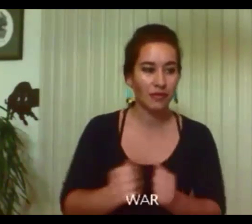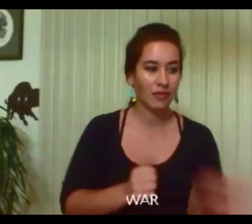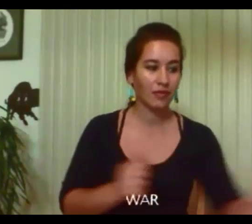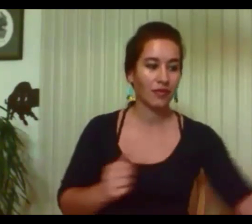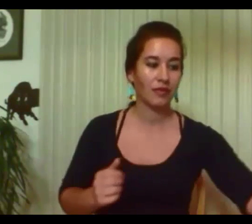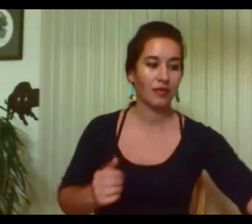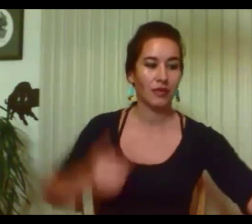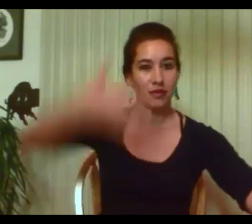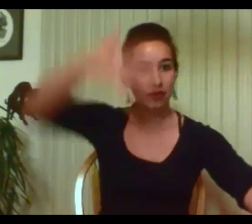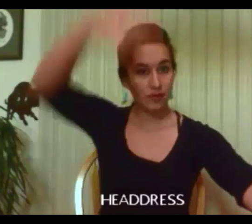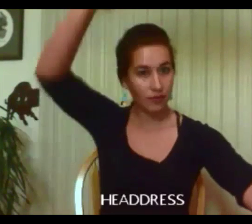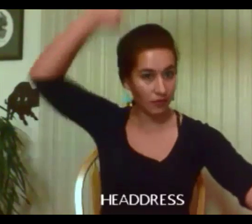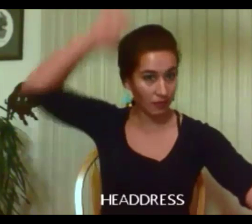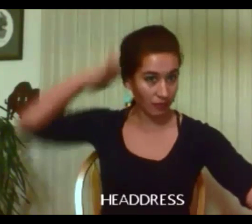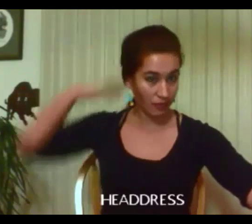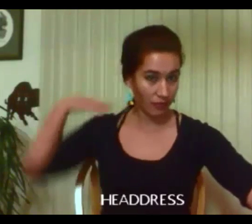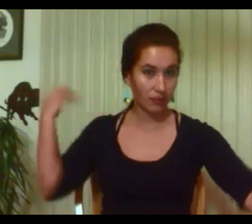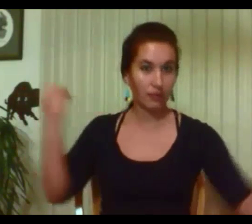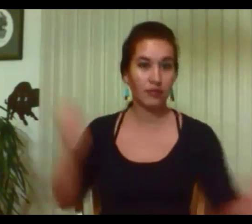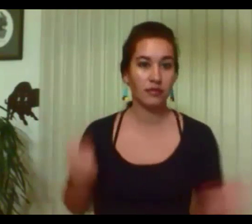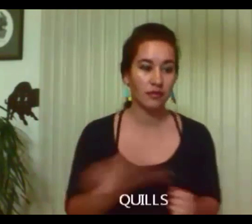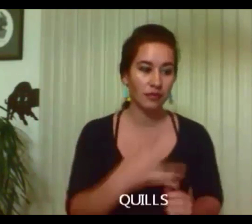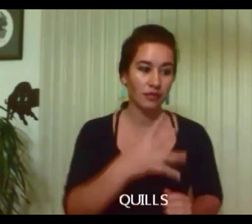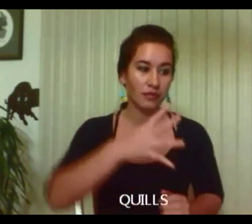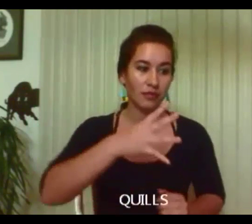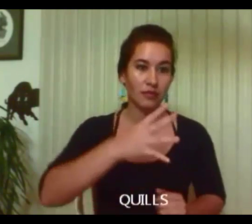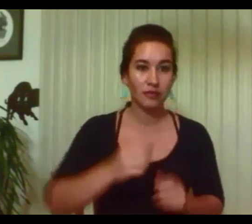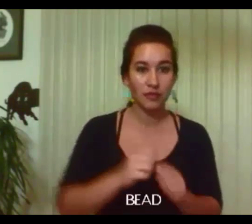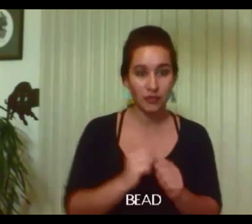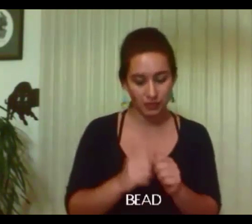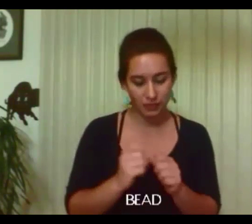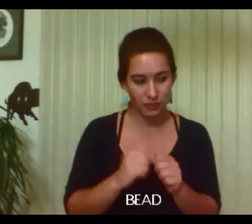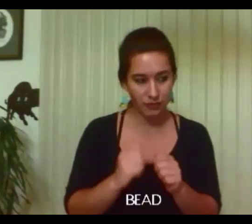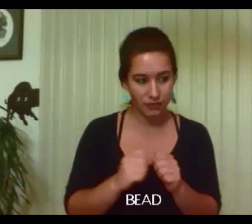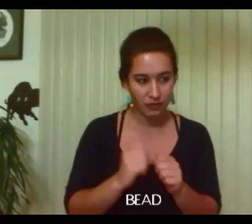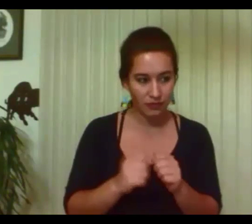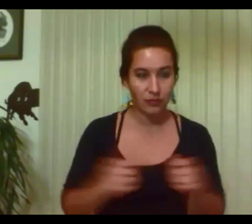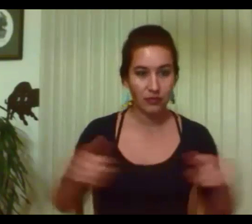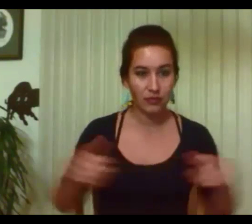He dons his headdress made of porcupine quills